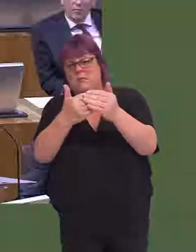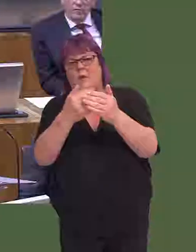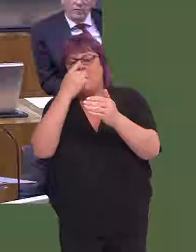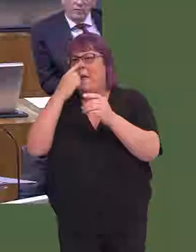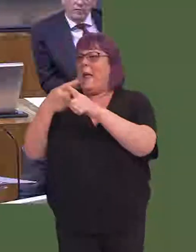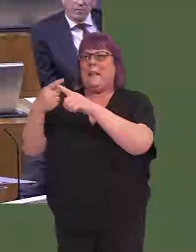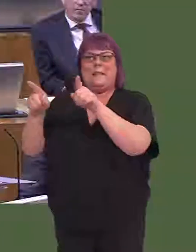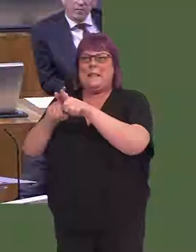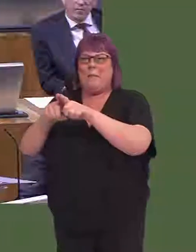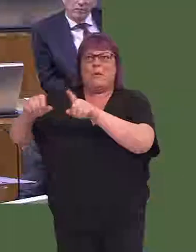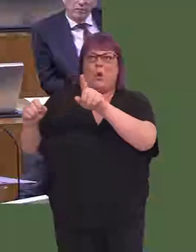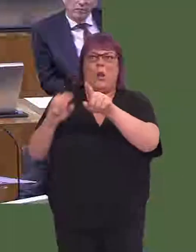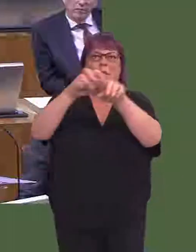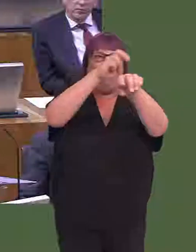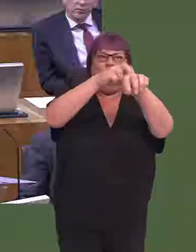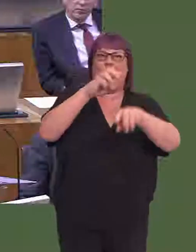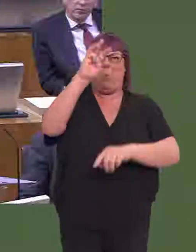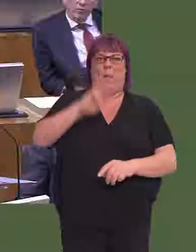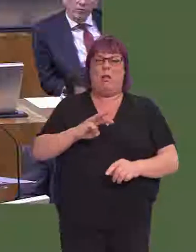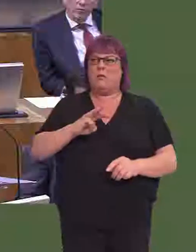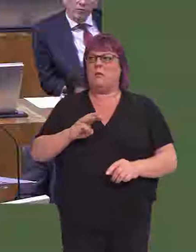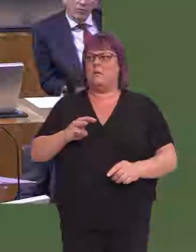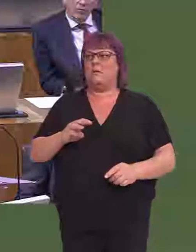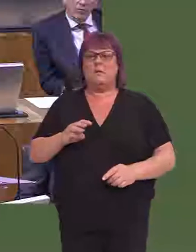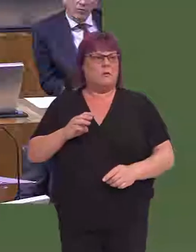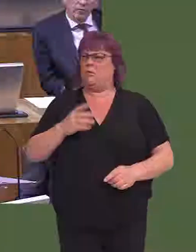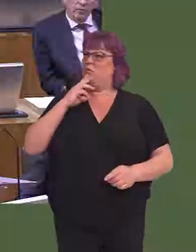because England is now in the same situation as Wales, Scotland and Northern Ireland. And soó[Interruption.]